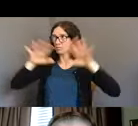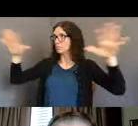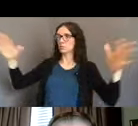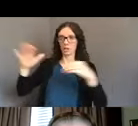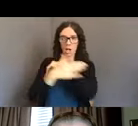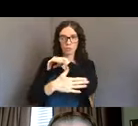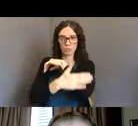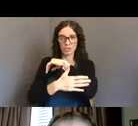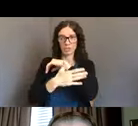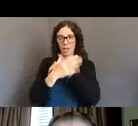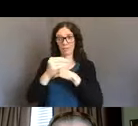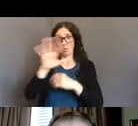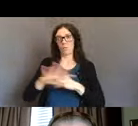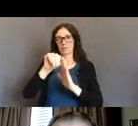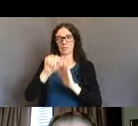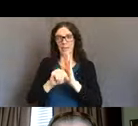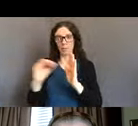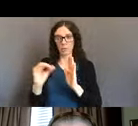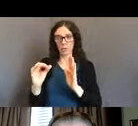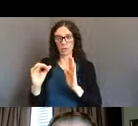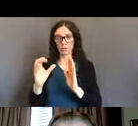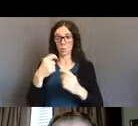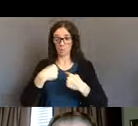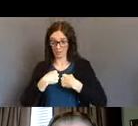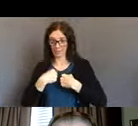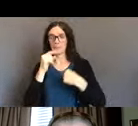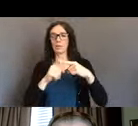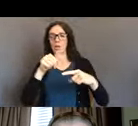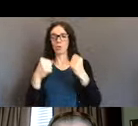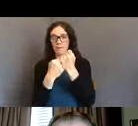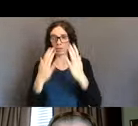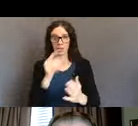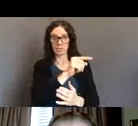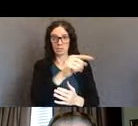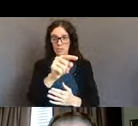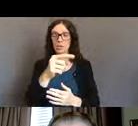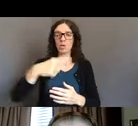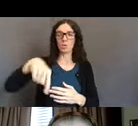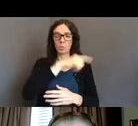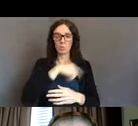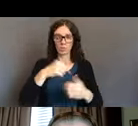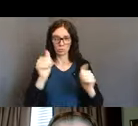to make sure that we're devoting time and resources to ensure that the rights of Oregonians with disabilities are also being protected